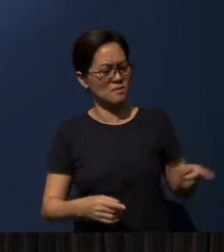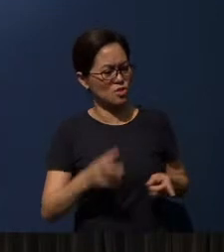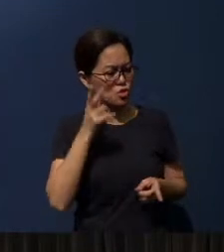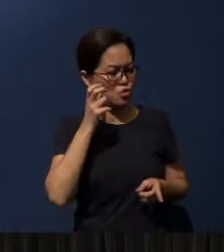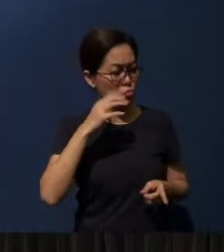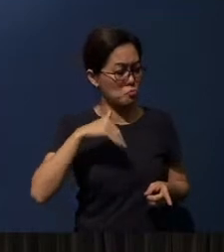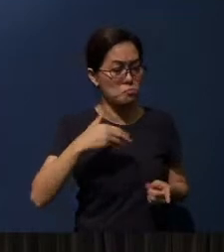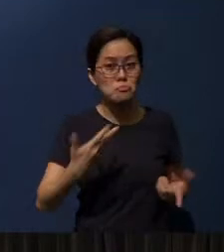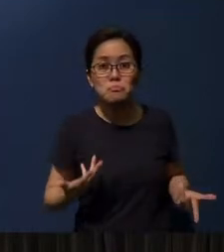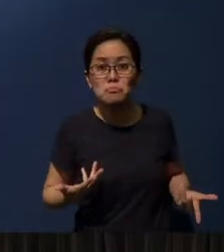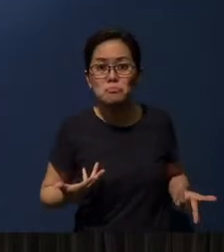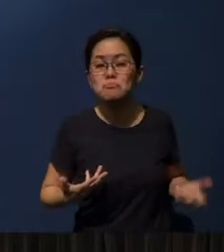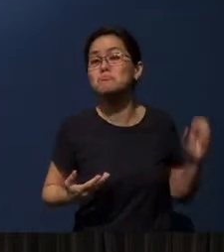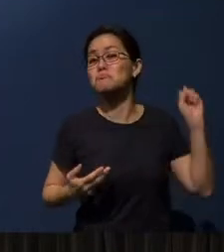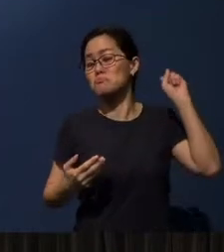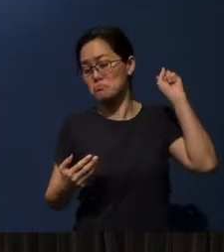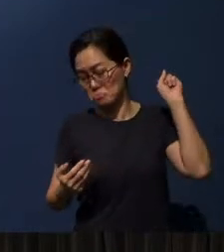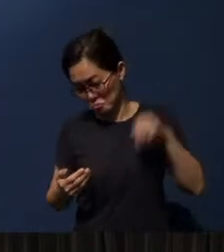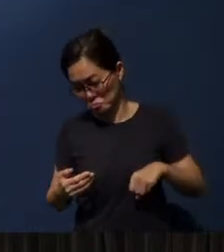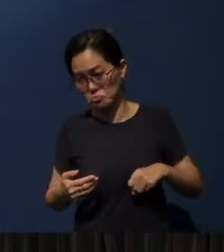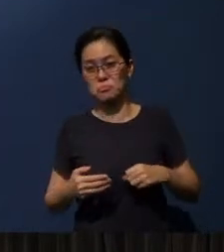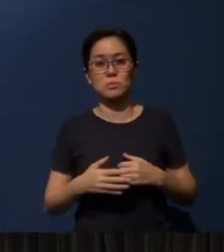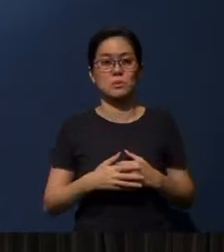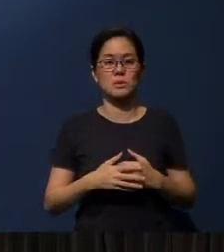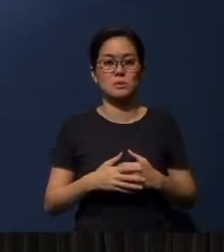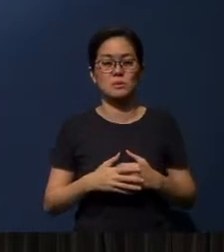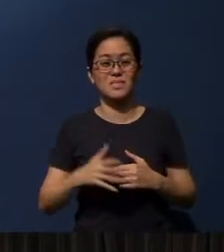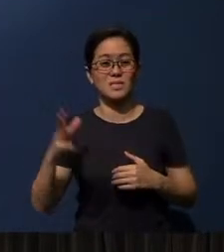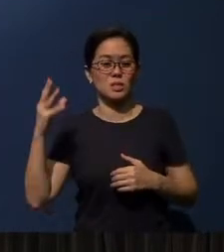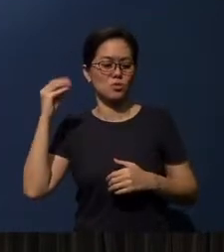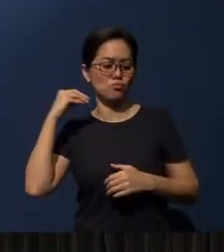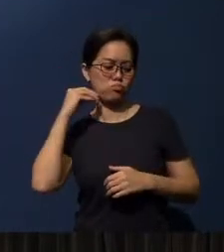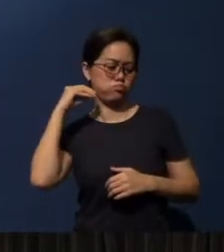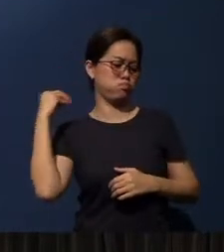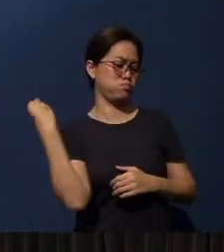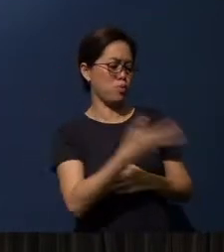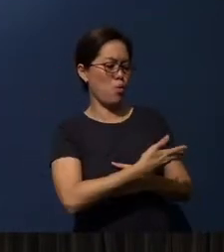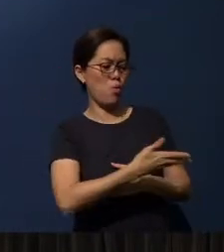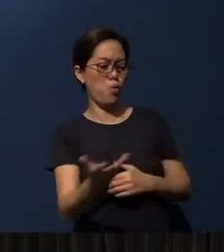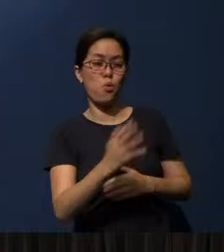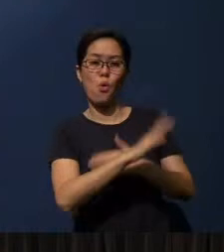Yes indeed: ‘Their sound has gone out to all the earth,